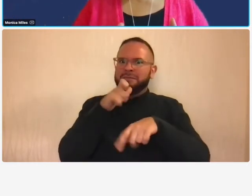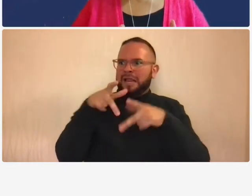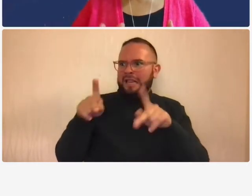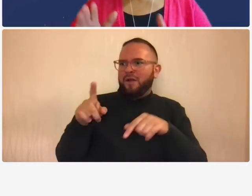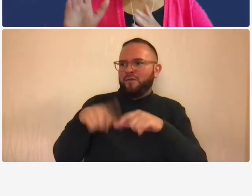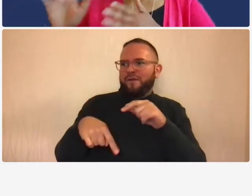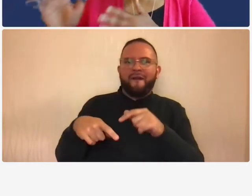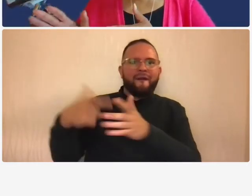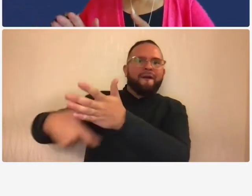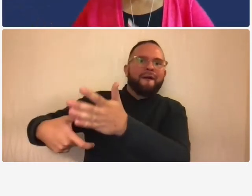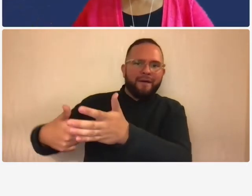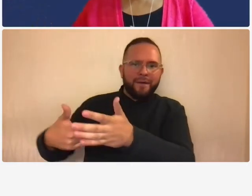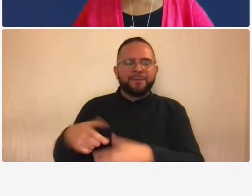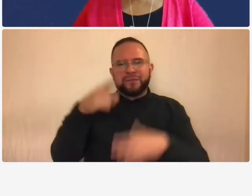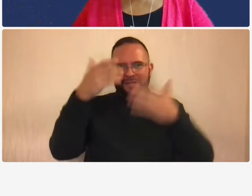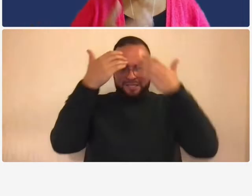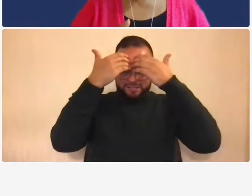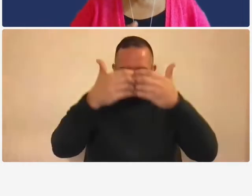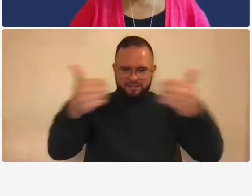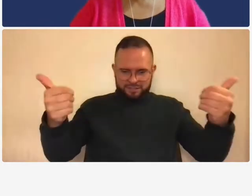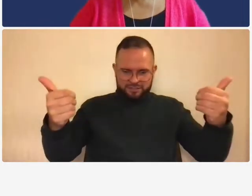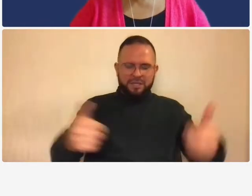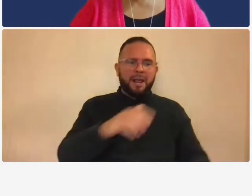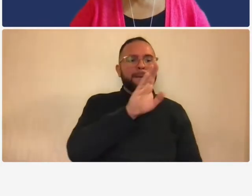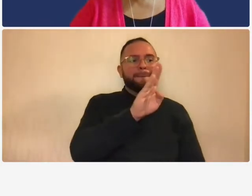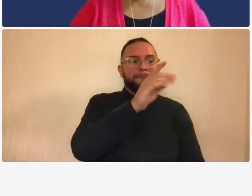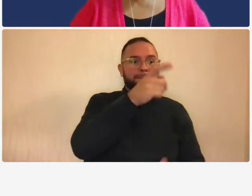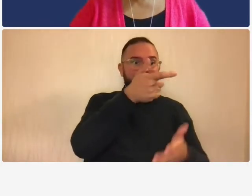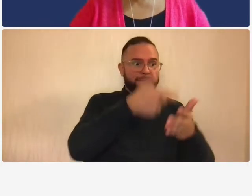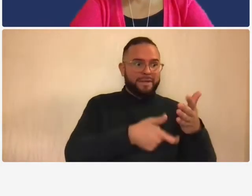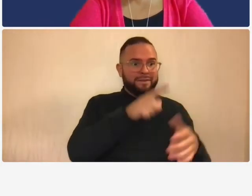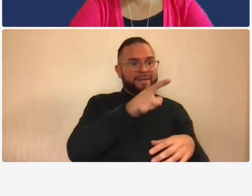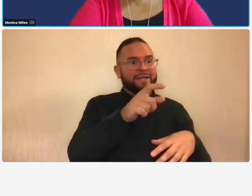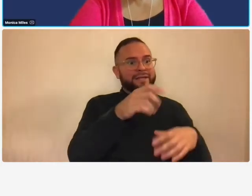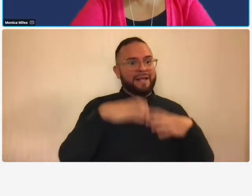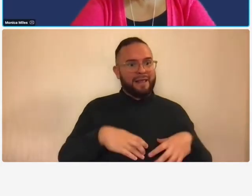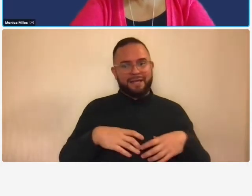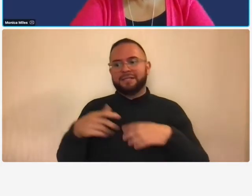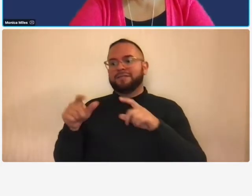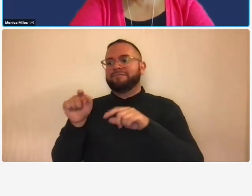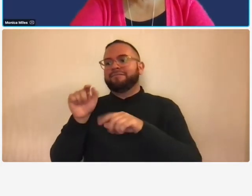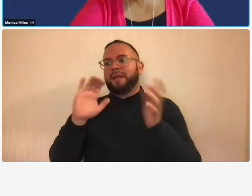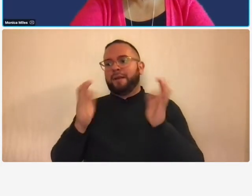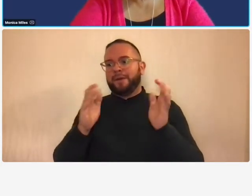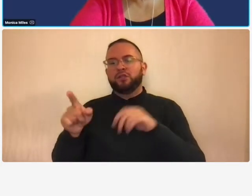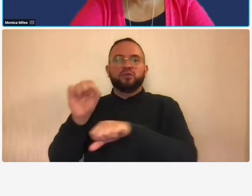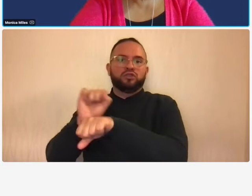in your mind billing your clients versus cost job costing so abc is non-compliant bottom line